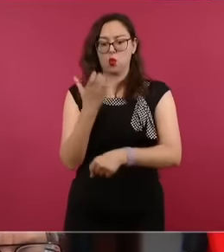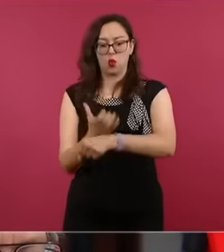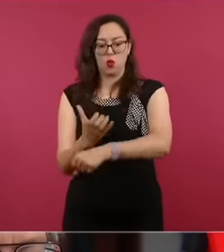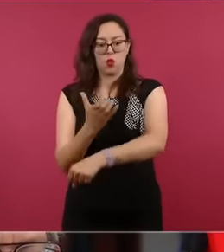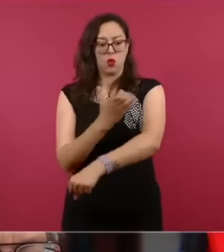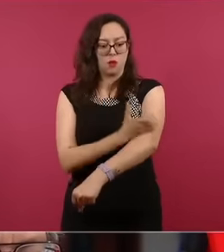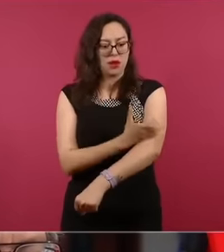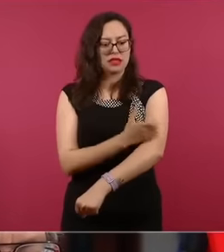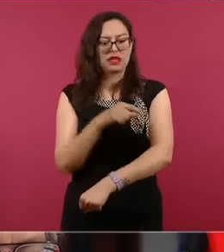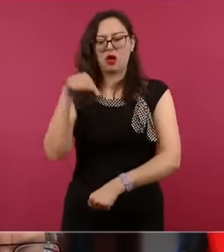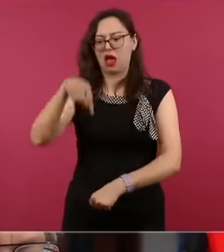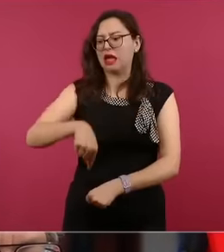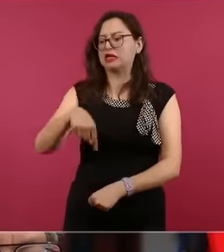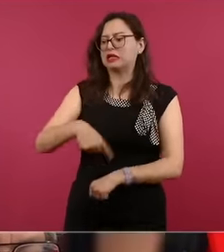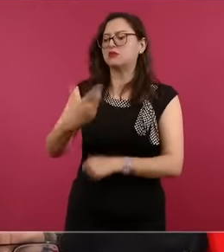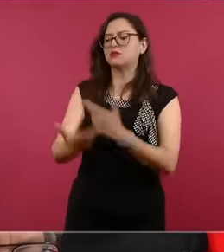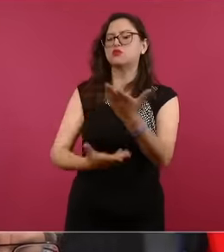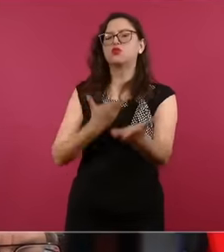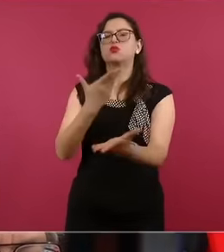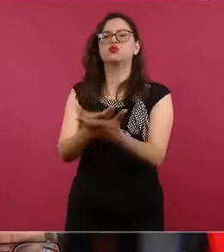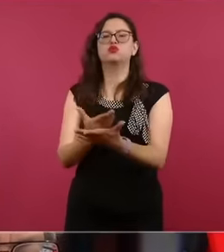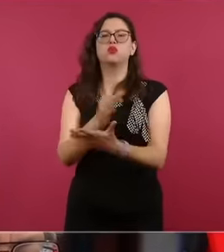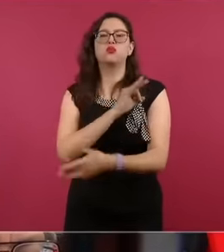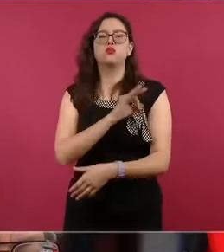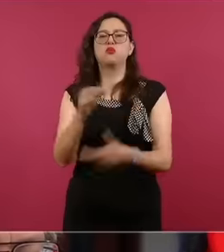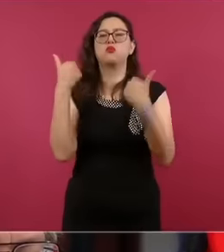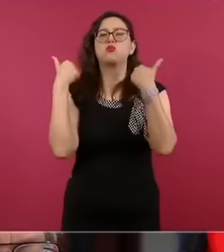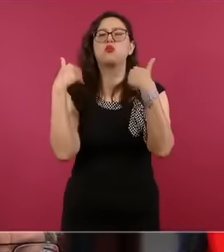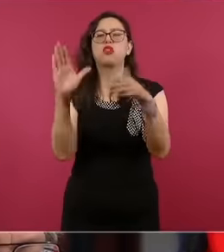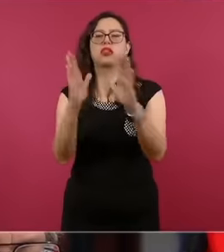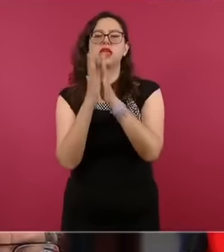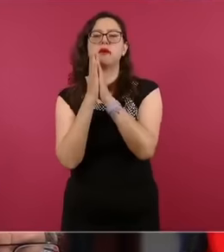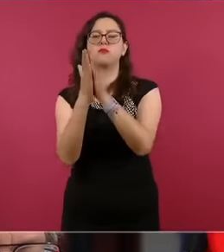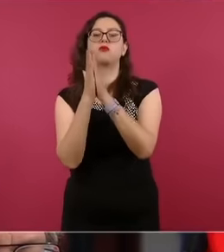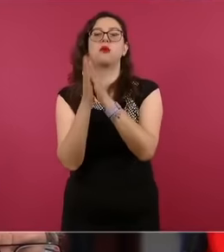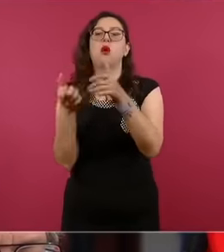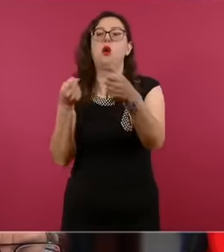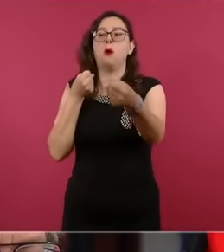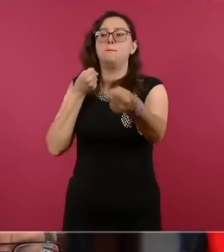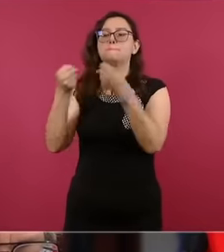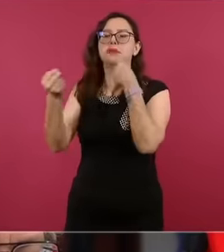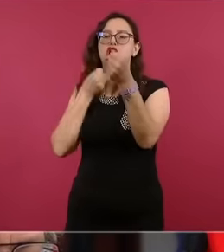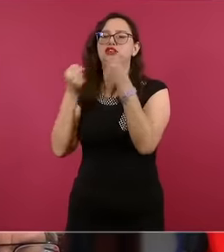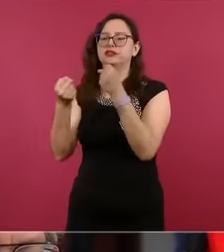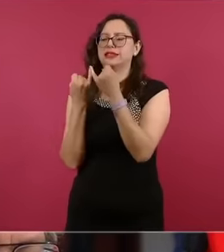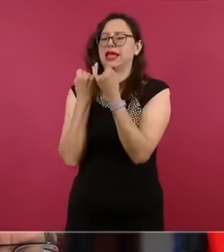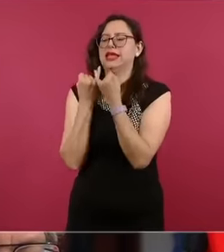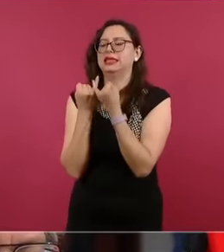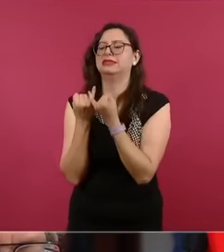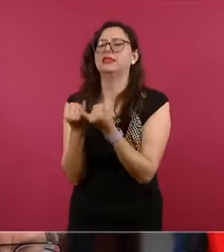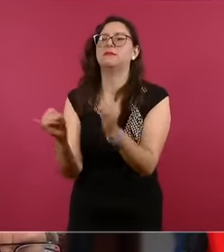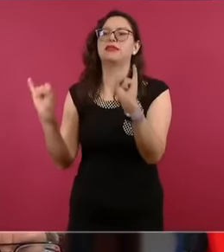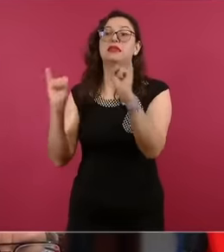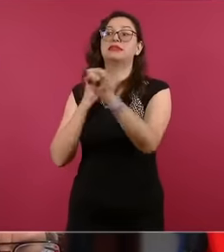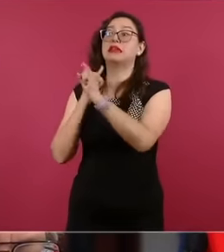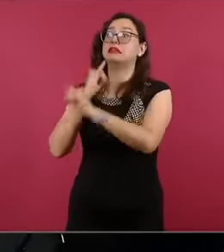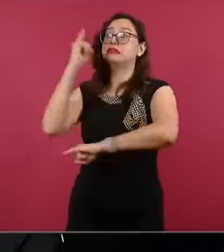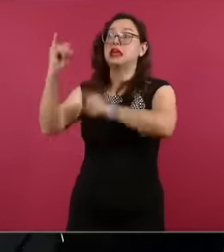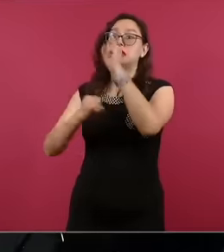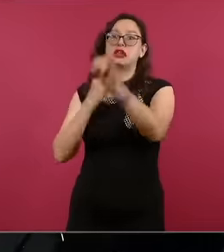of the independent press that was going to be organized here in Mexico and I would like to go